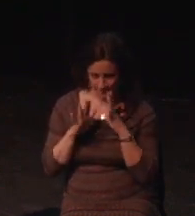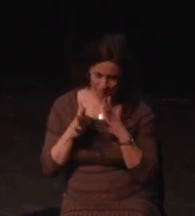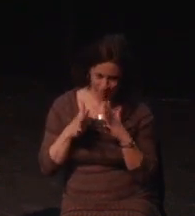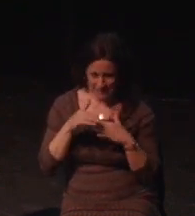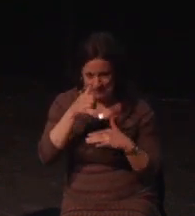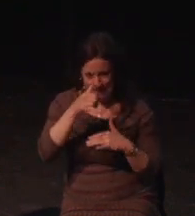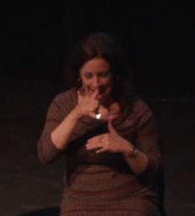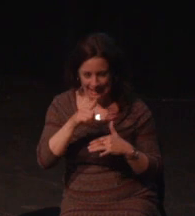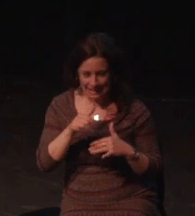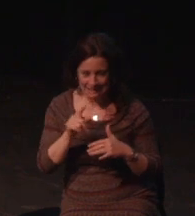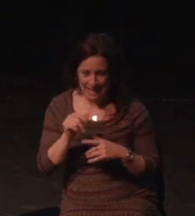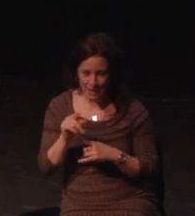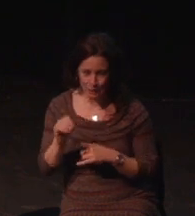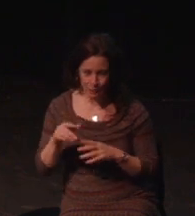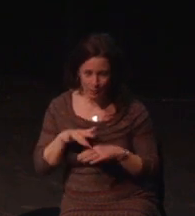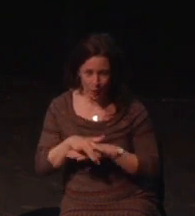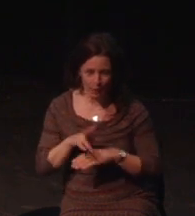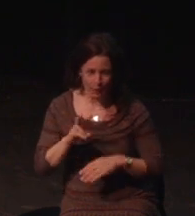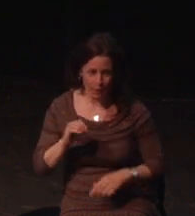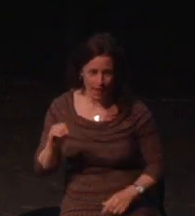some way because I've been walking around barriers.